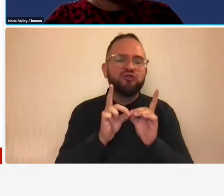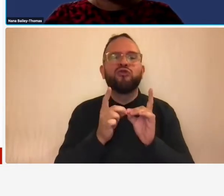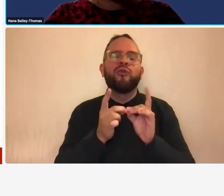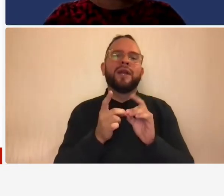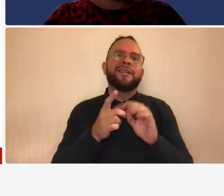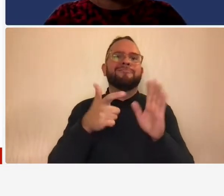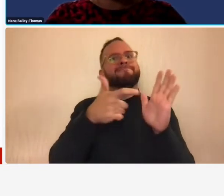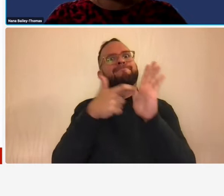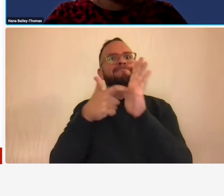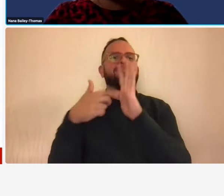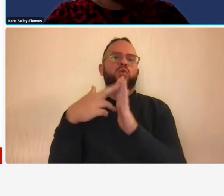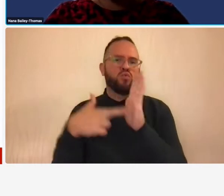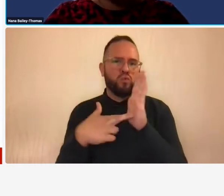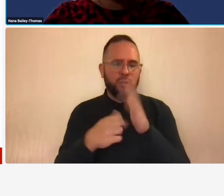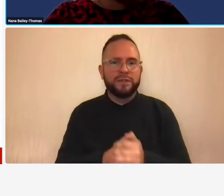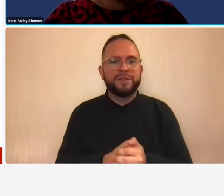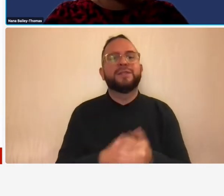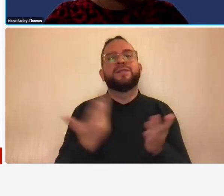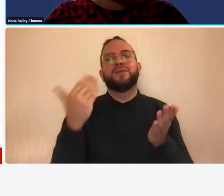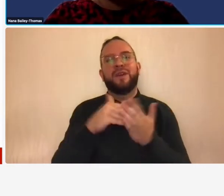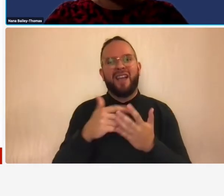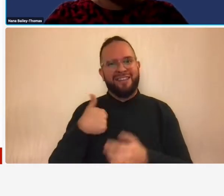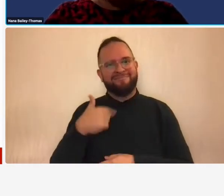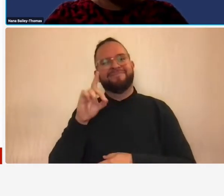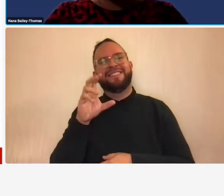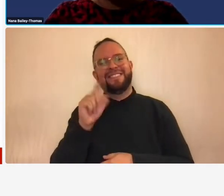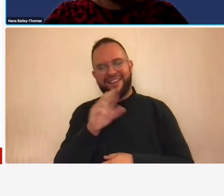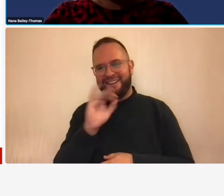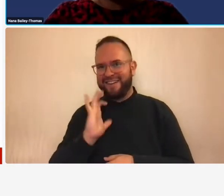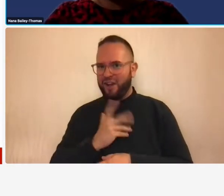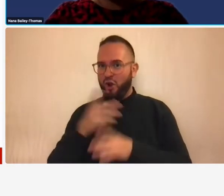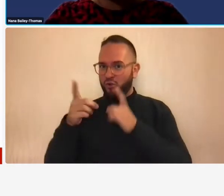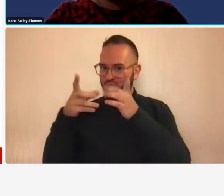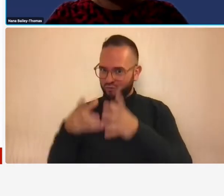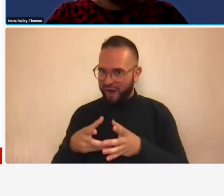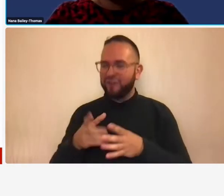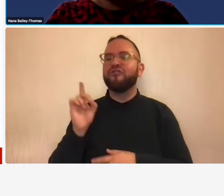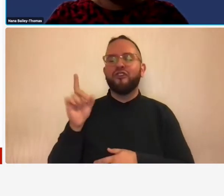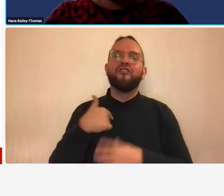so on behalf of ddot and our director everett lot i want to again thank everyone involved in putting